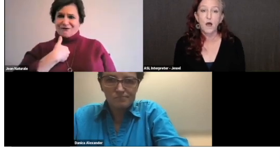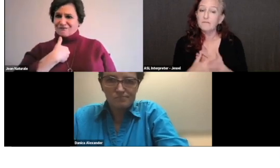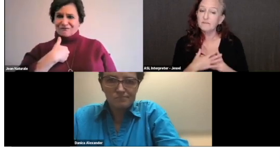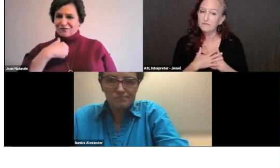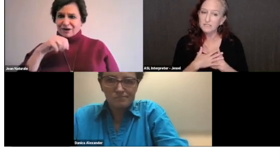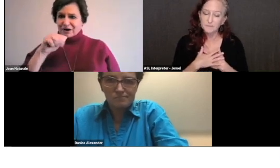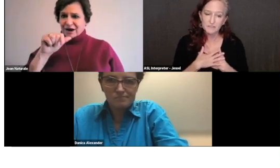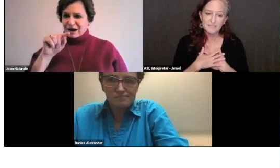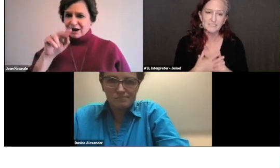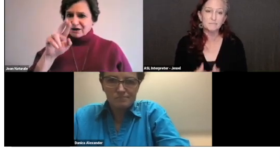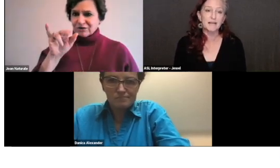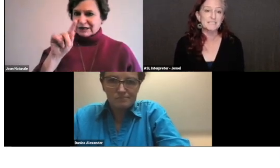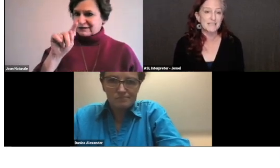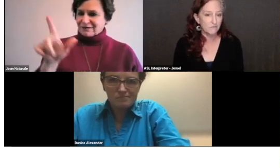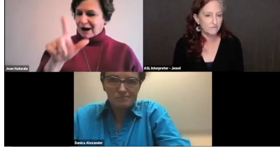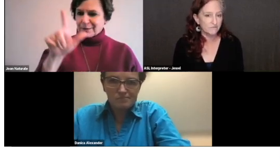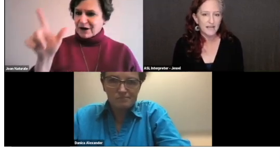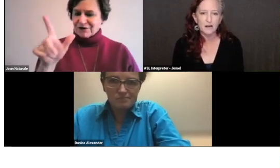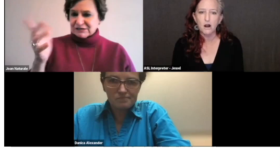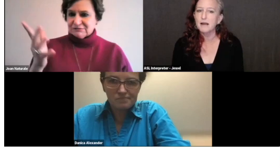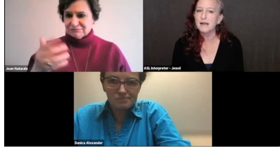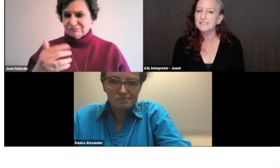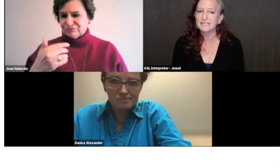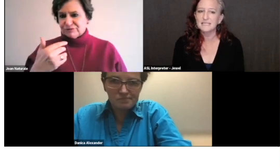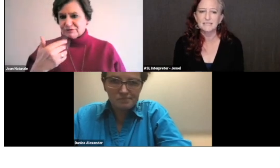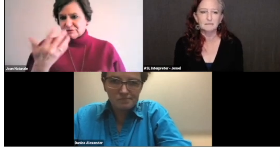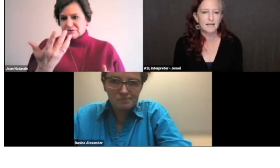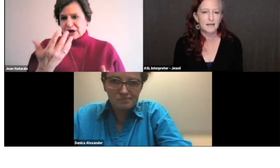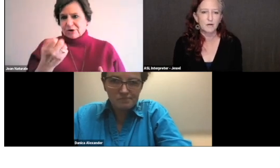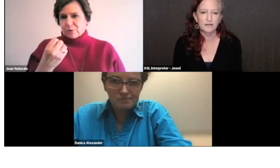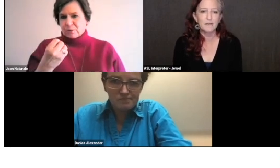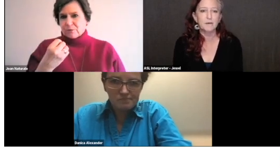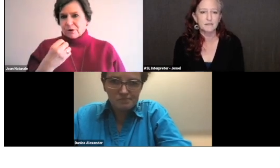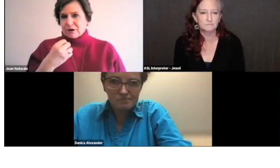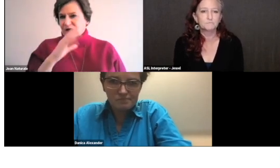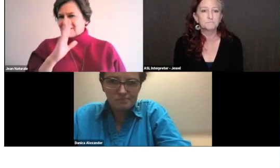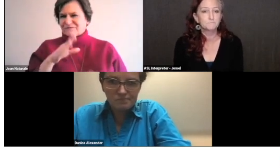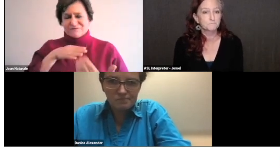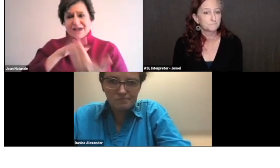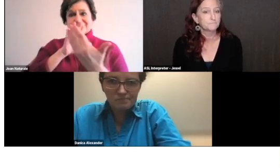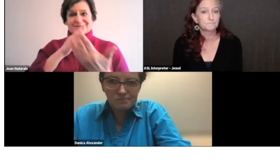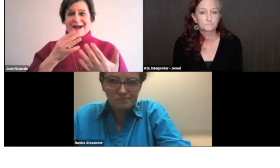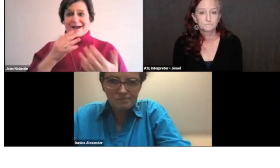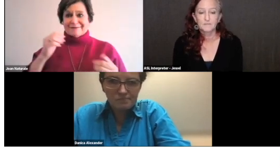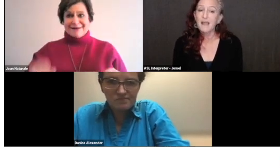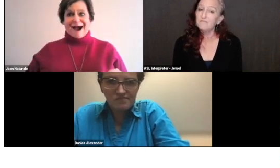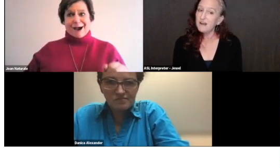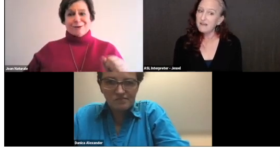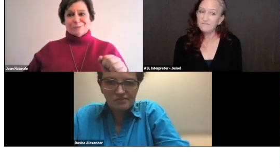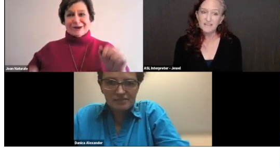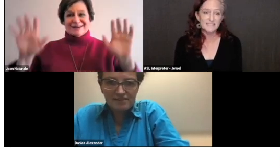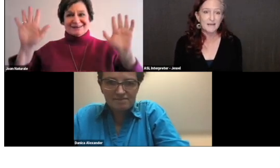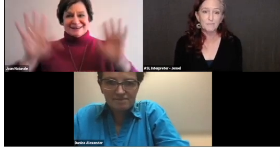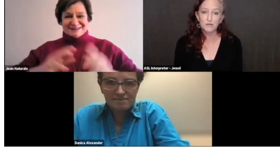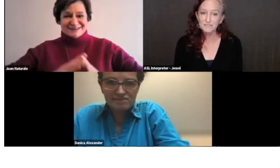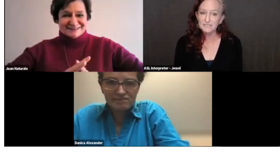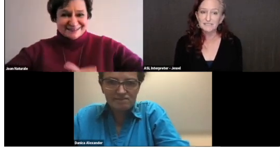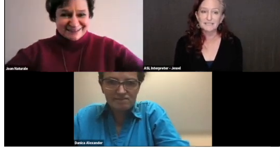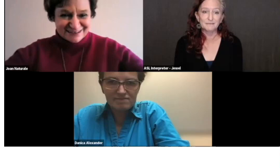I've never experienced this myself at our IT library but I've not faced that personally.